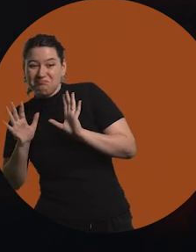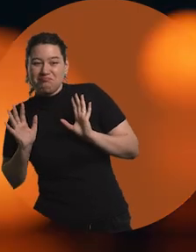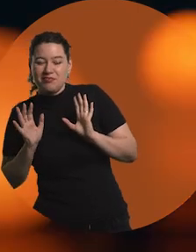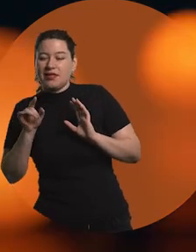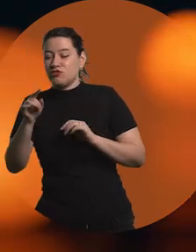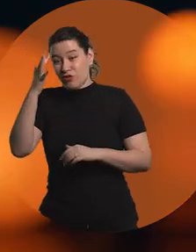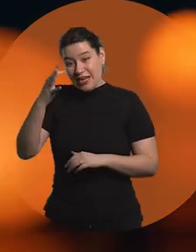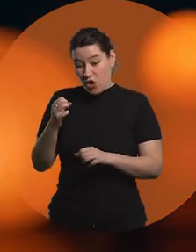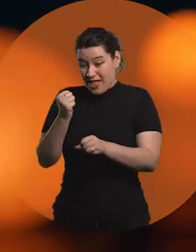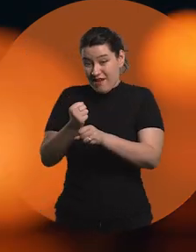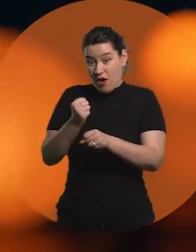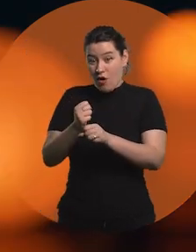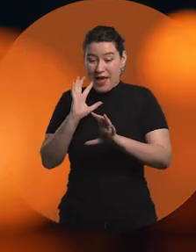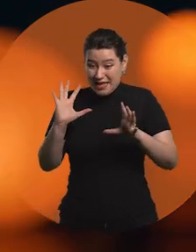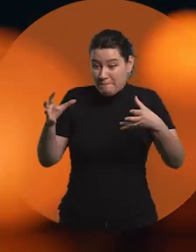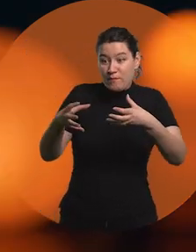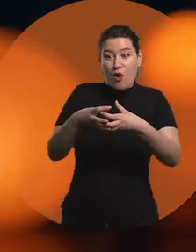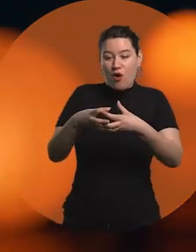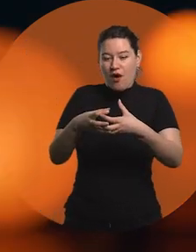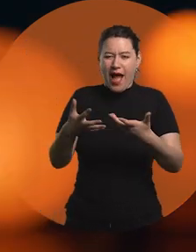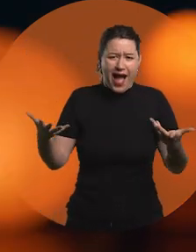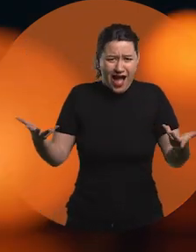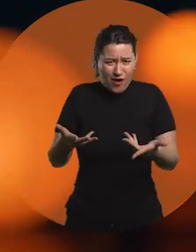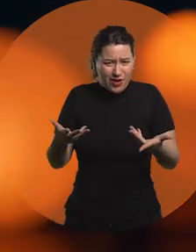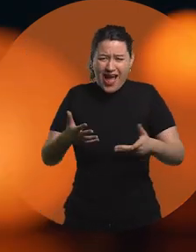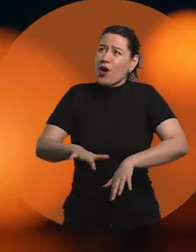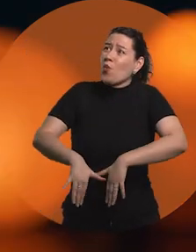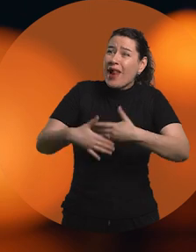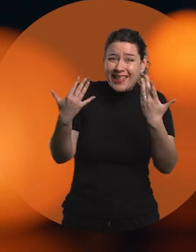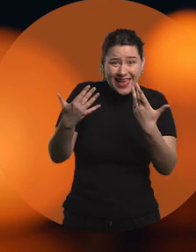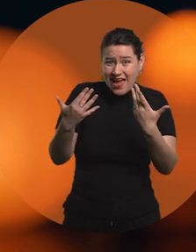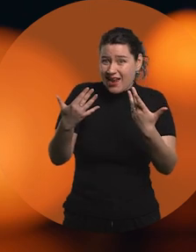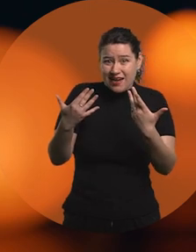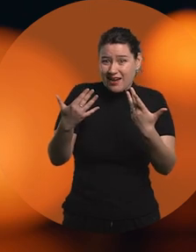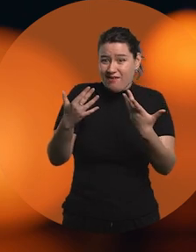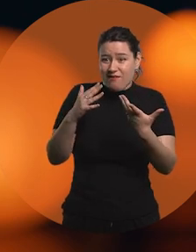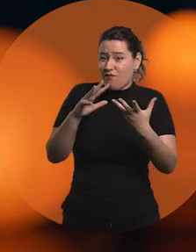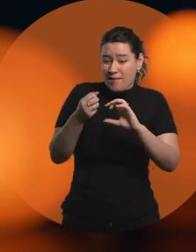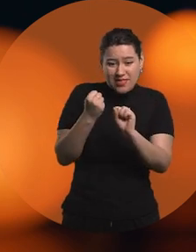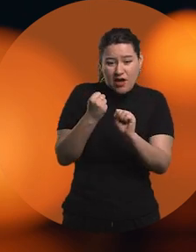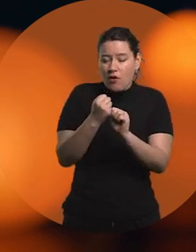I believe that teamwork, actually, today, in any of these disciplines, is essential.